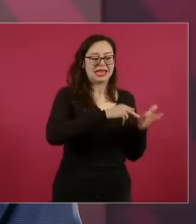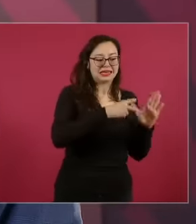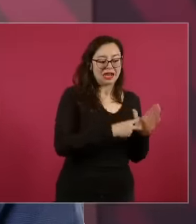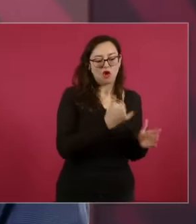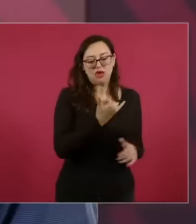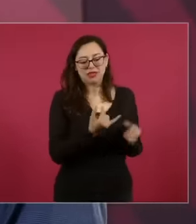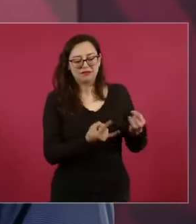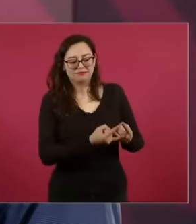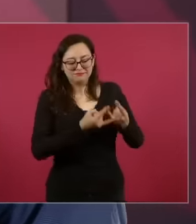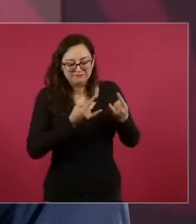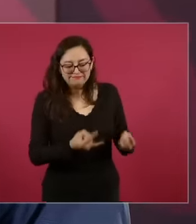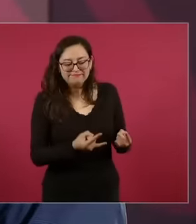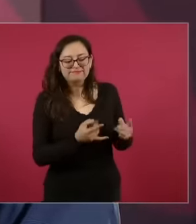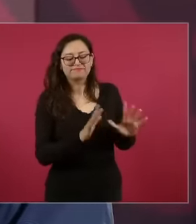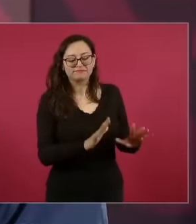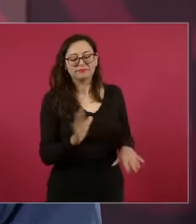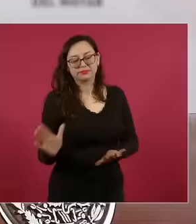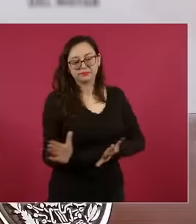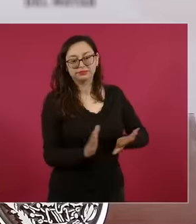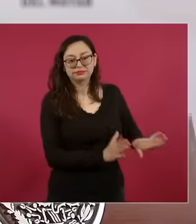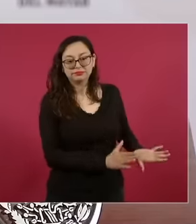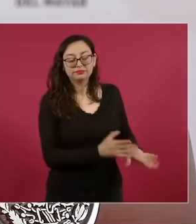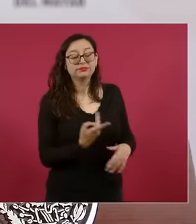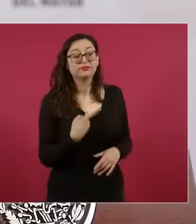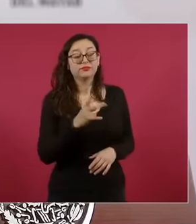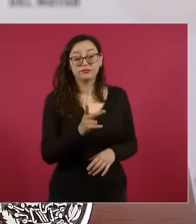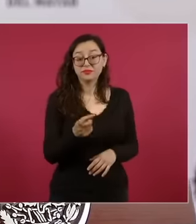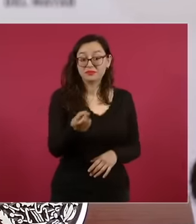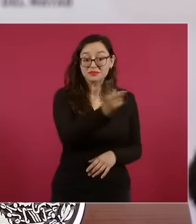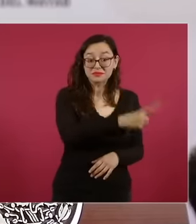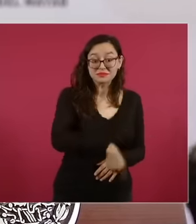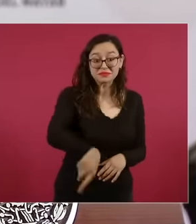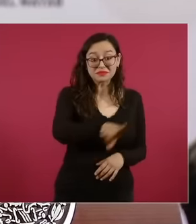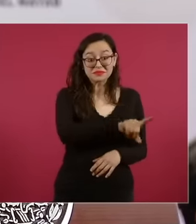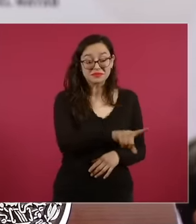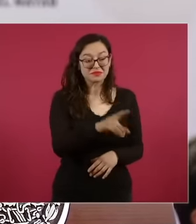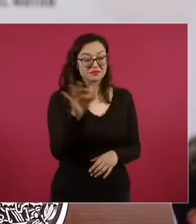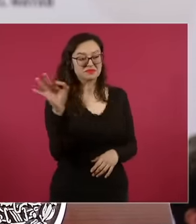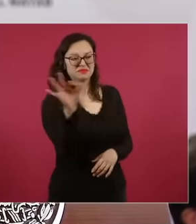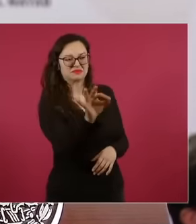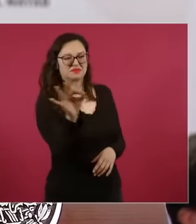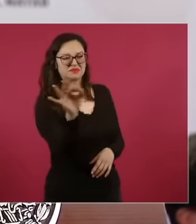very angry because of that eh